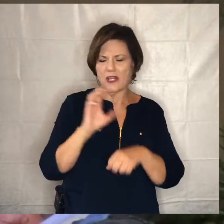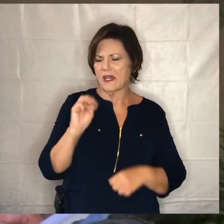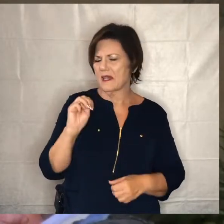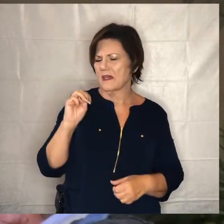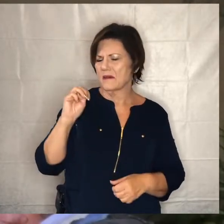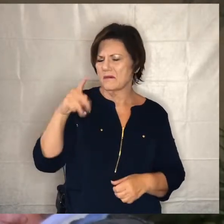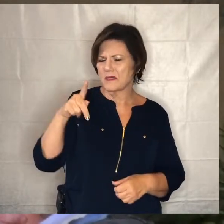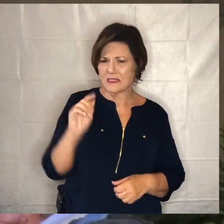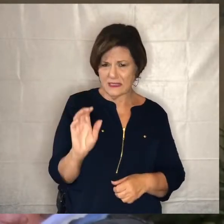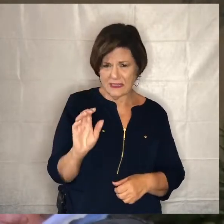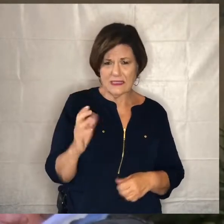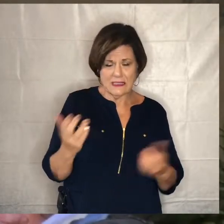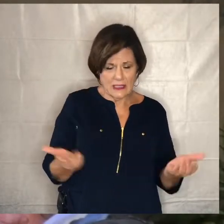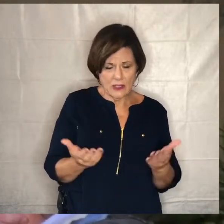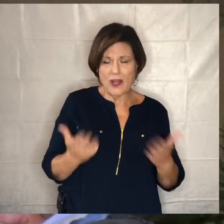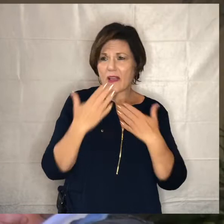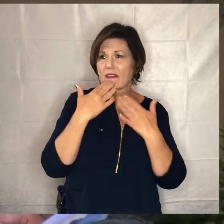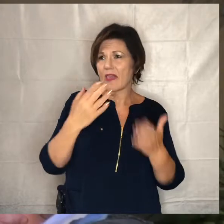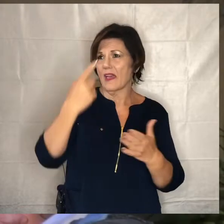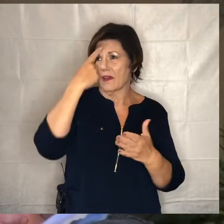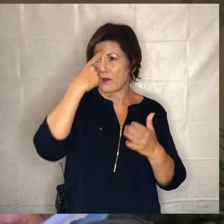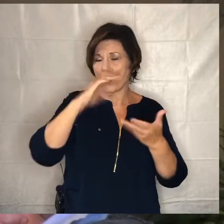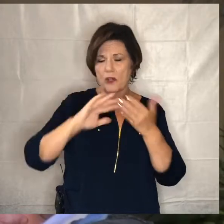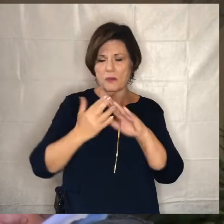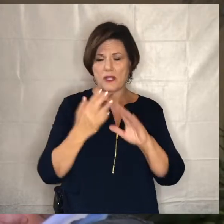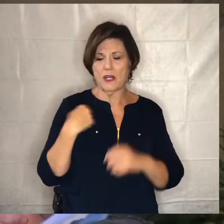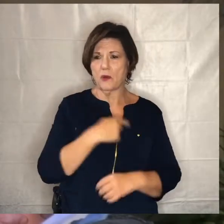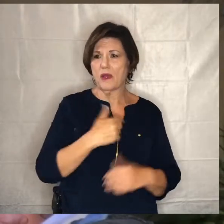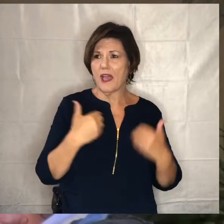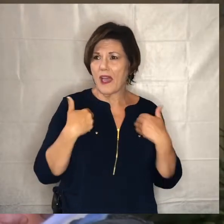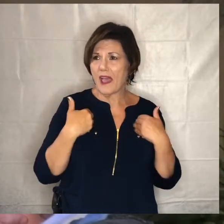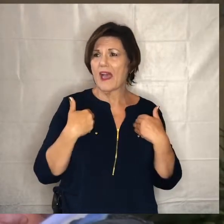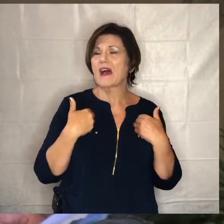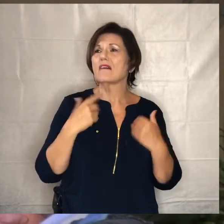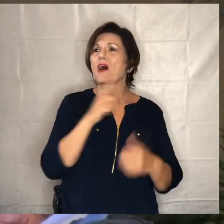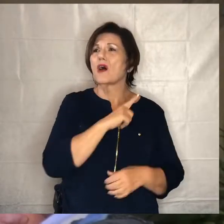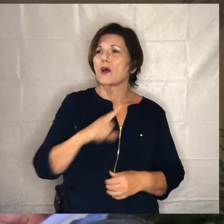thank you for the community that we have and lord we